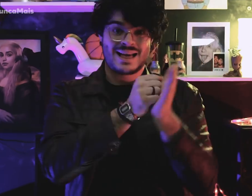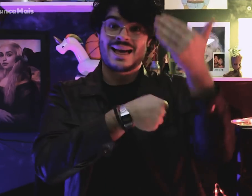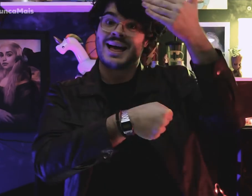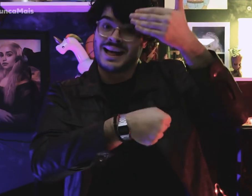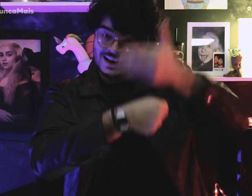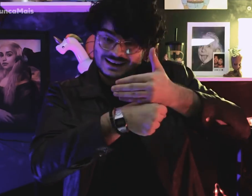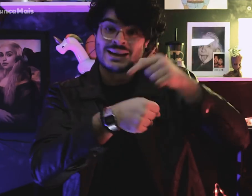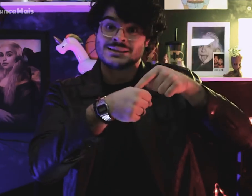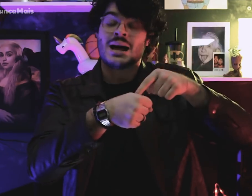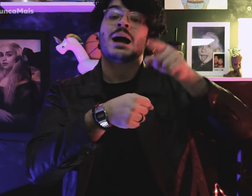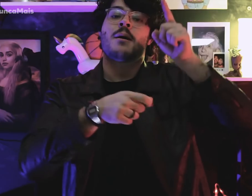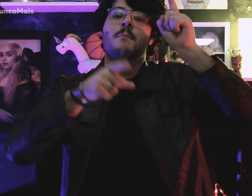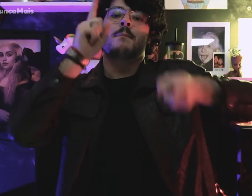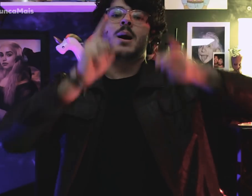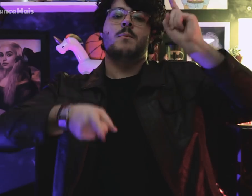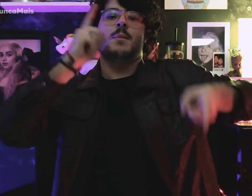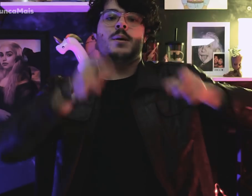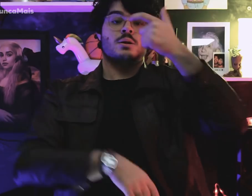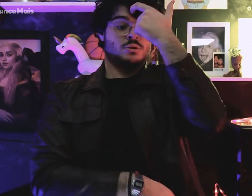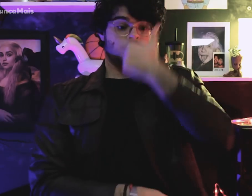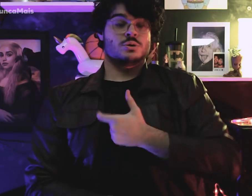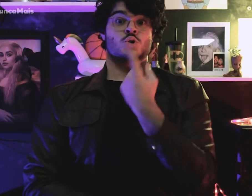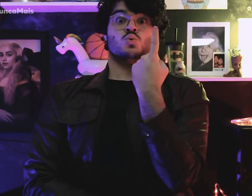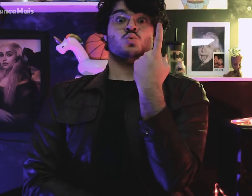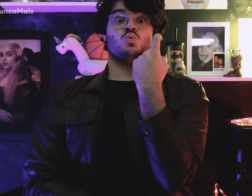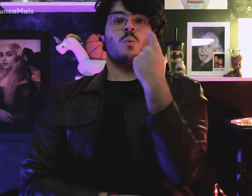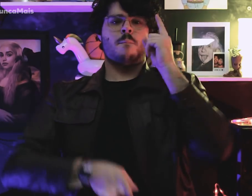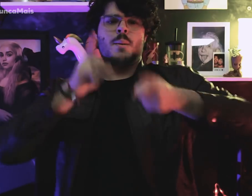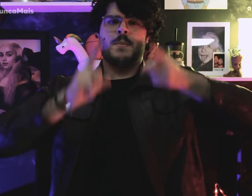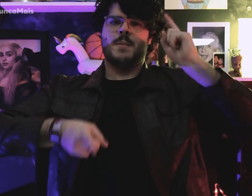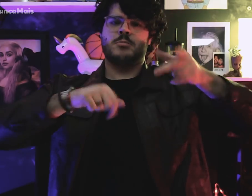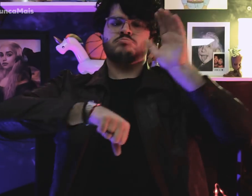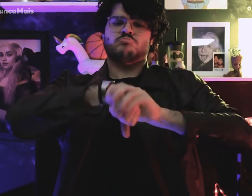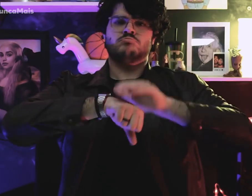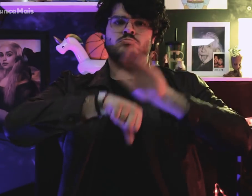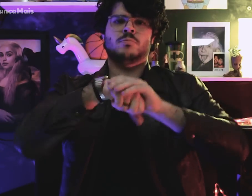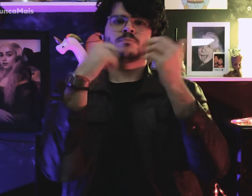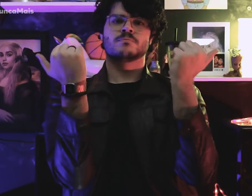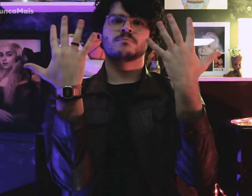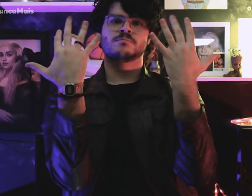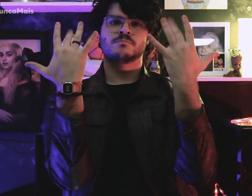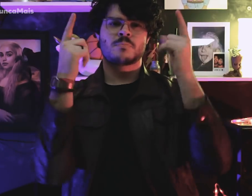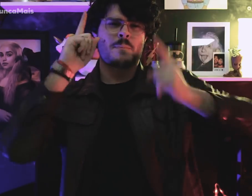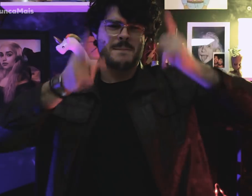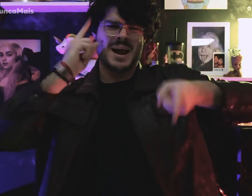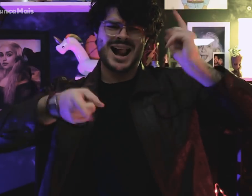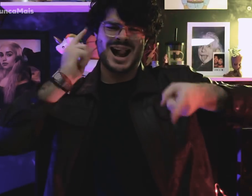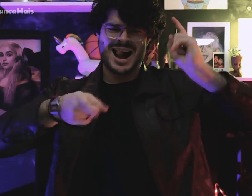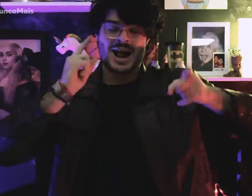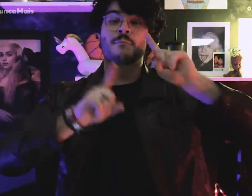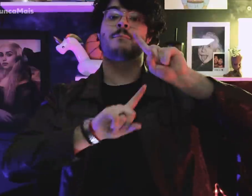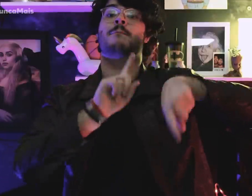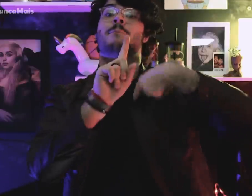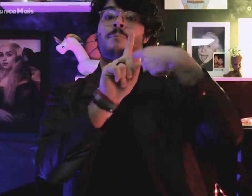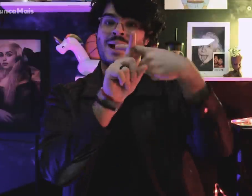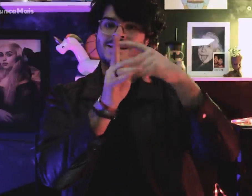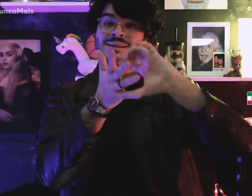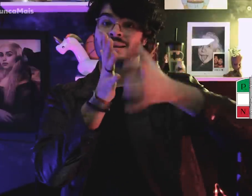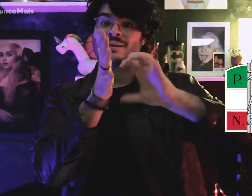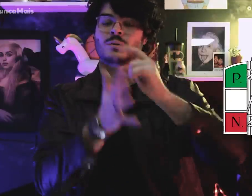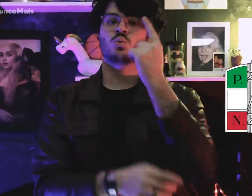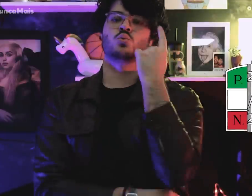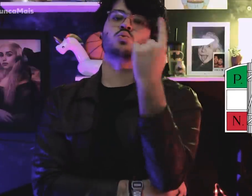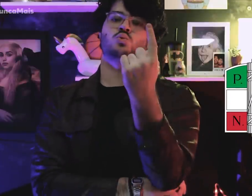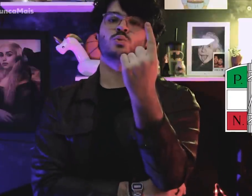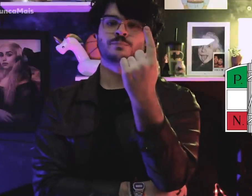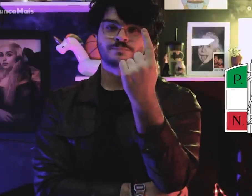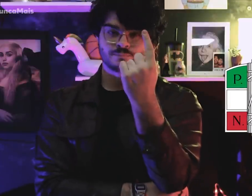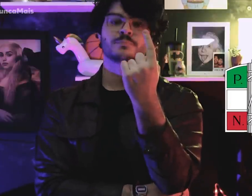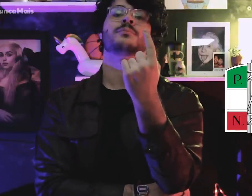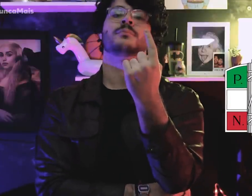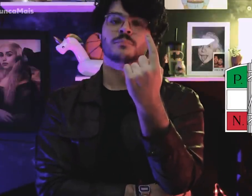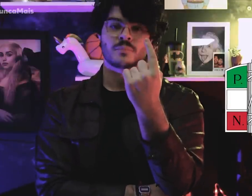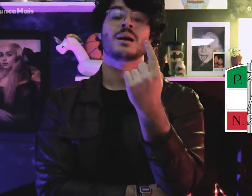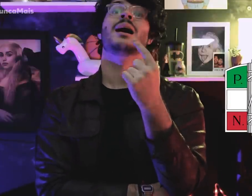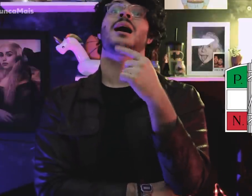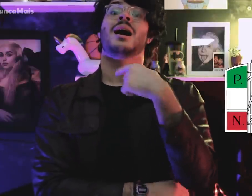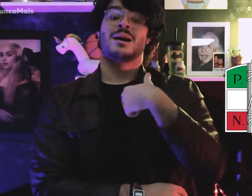Power is centralized in the hands of a leader supreme of a single party,